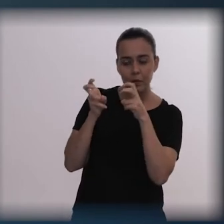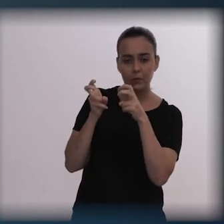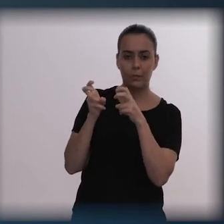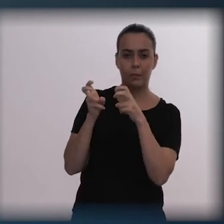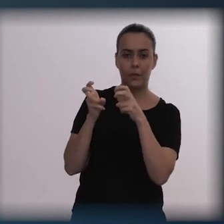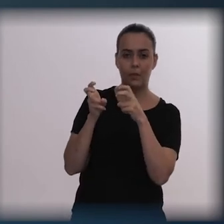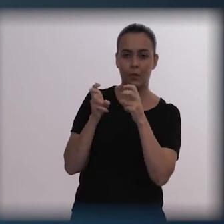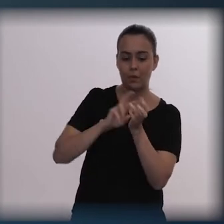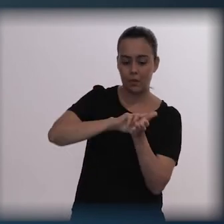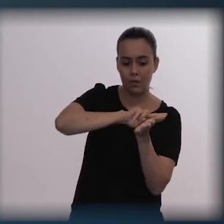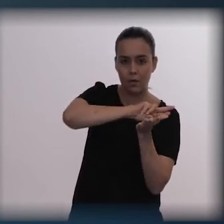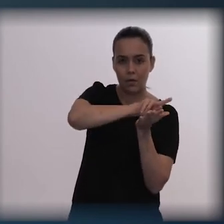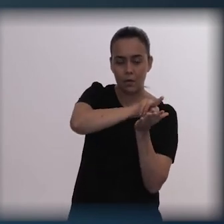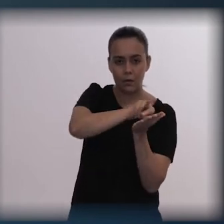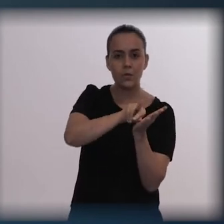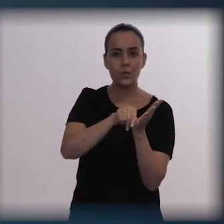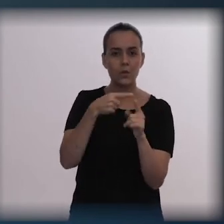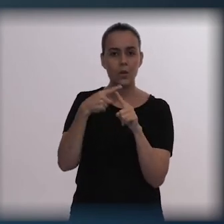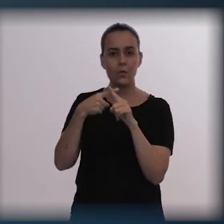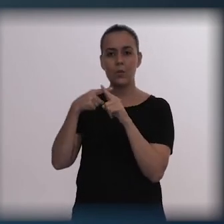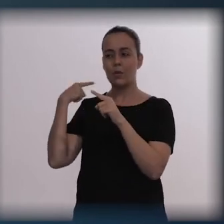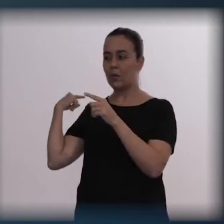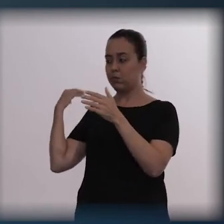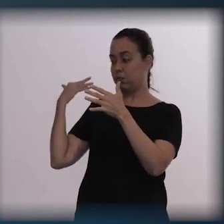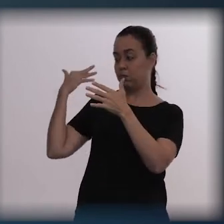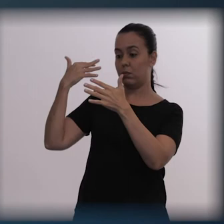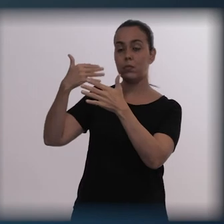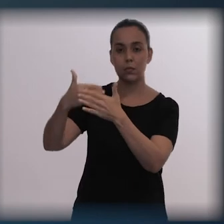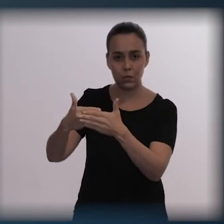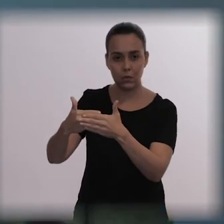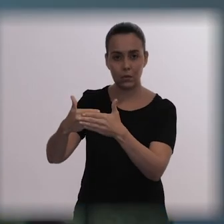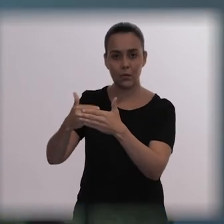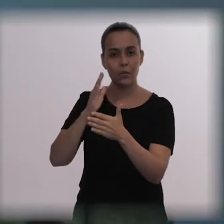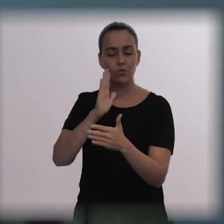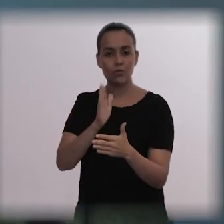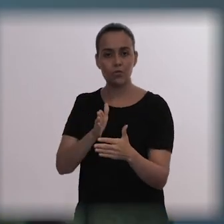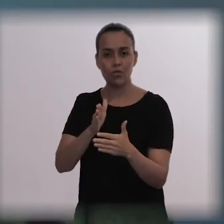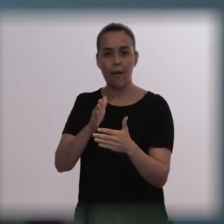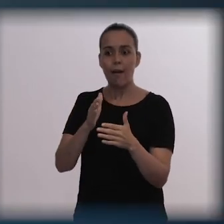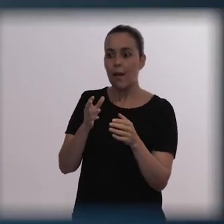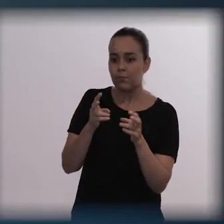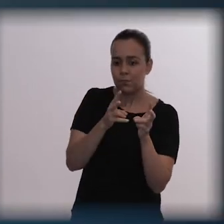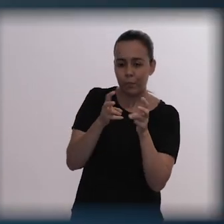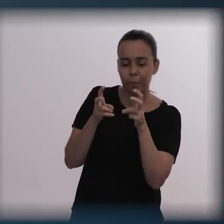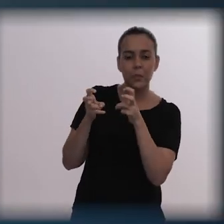in recent years, which is a good thing, right? However, they are